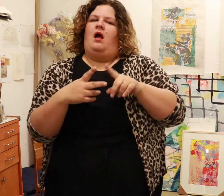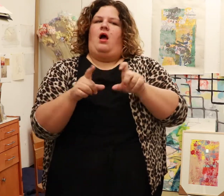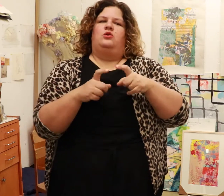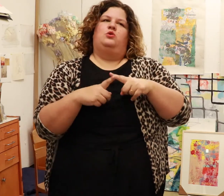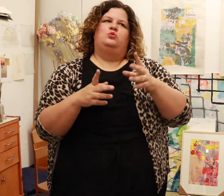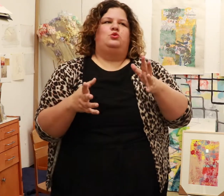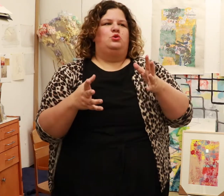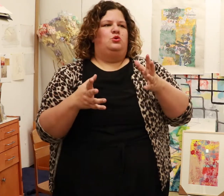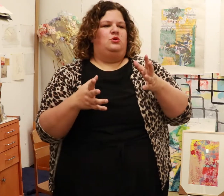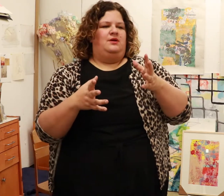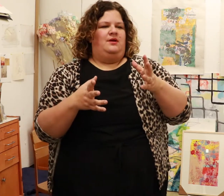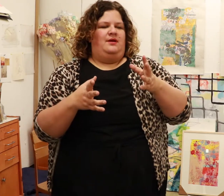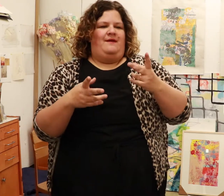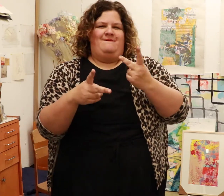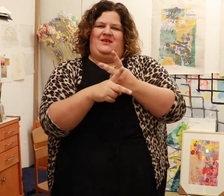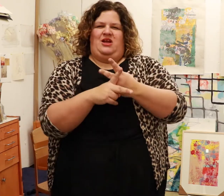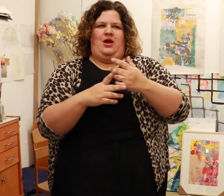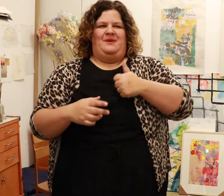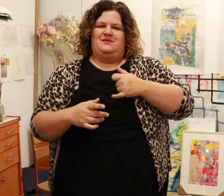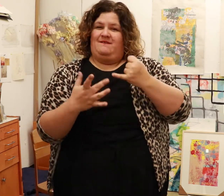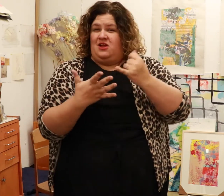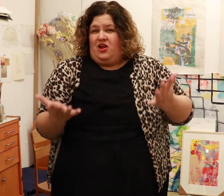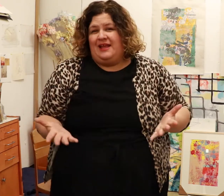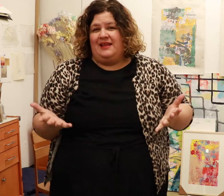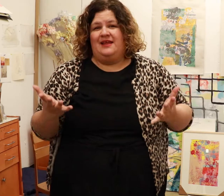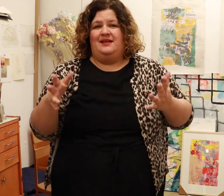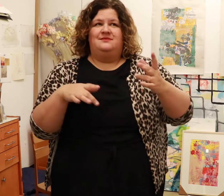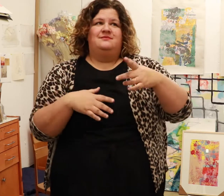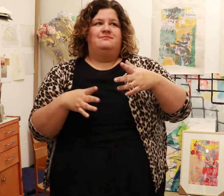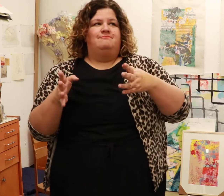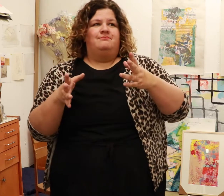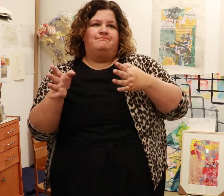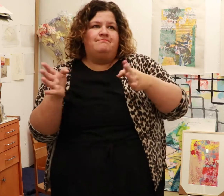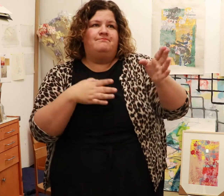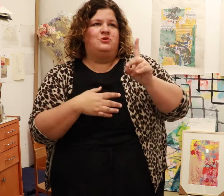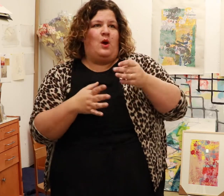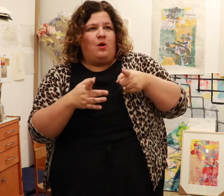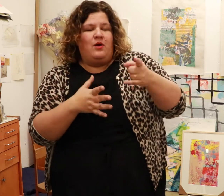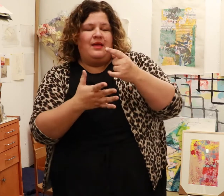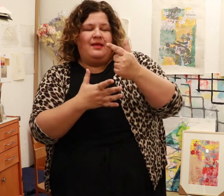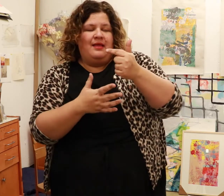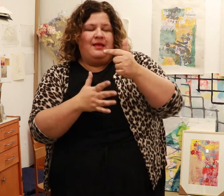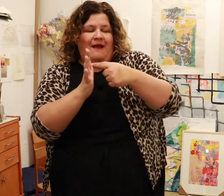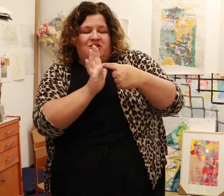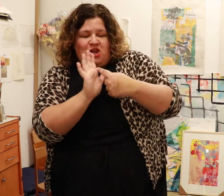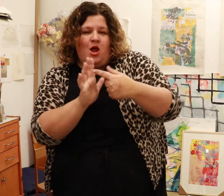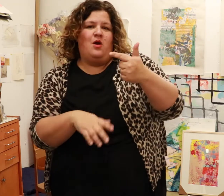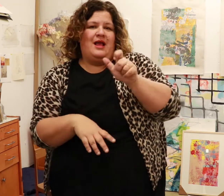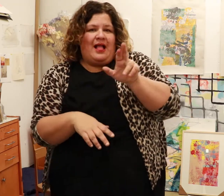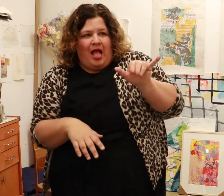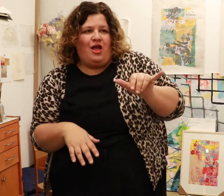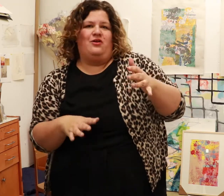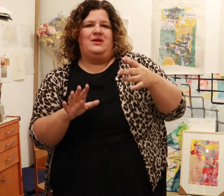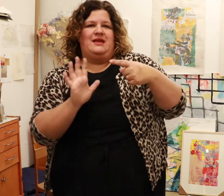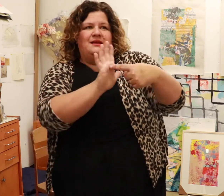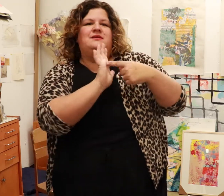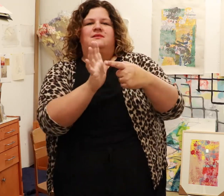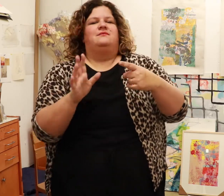And second, it was a chance to figure myself out as an artist, like do I show my work at galleries?